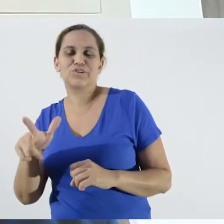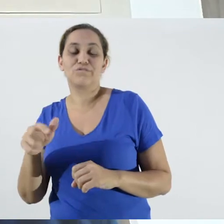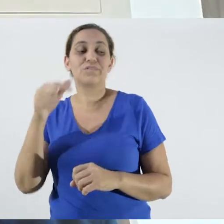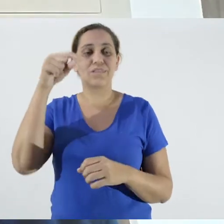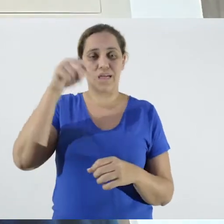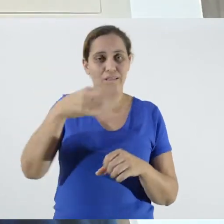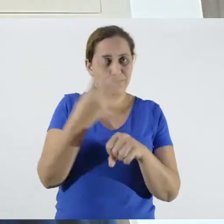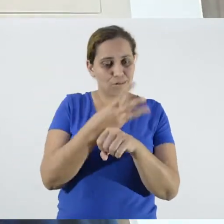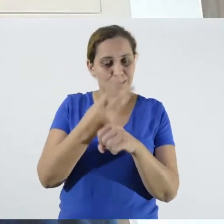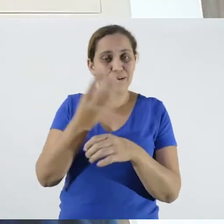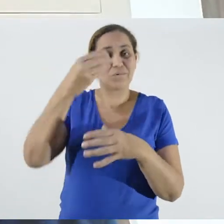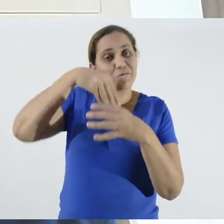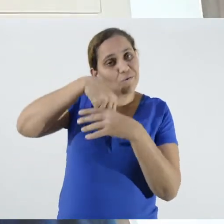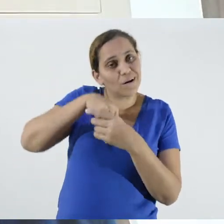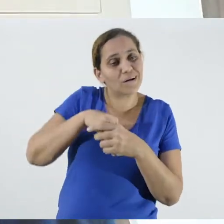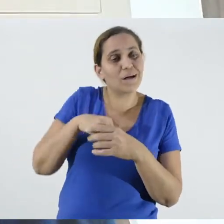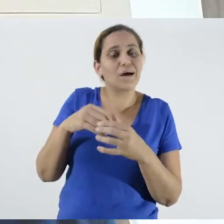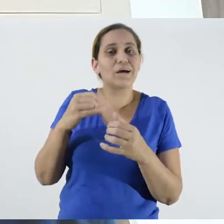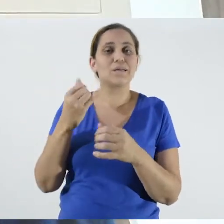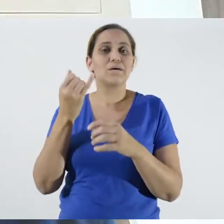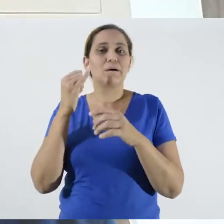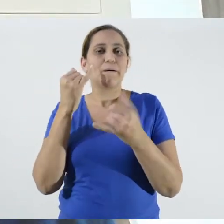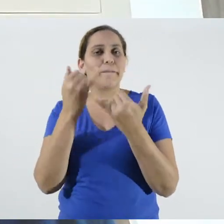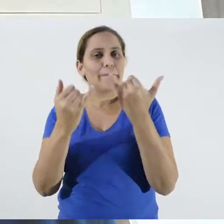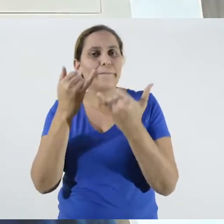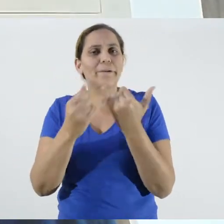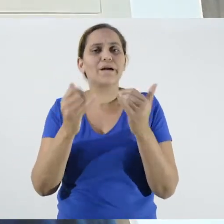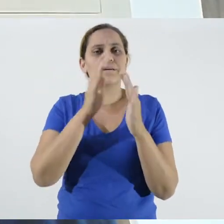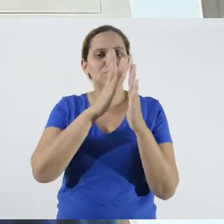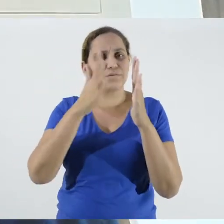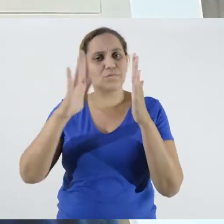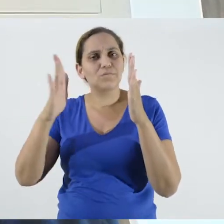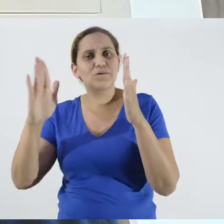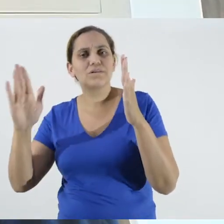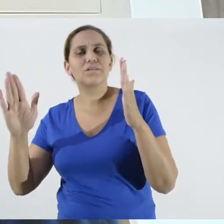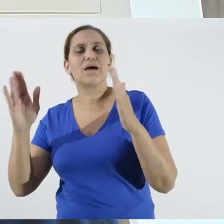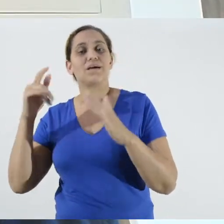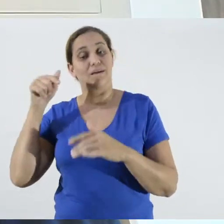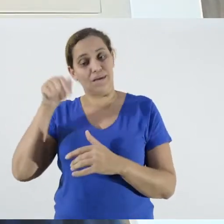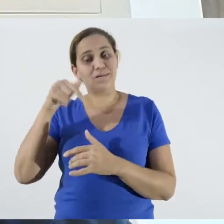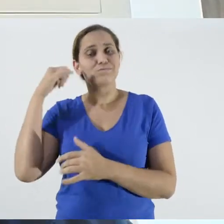a very important resource. WhatsApp gives us this possibility,